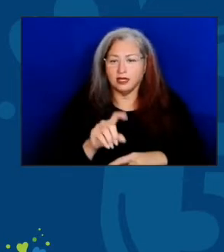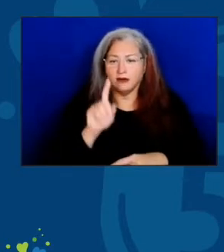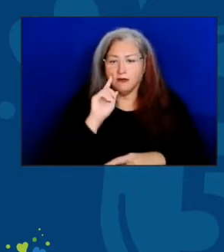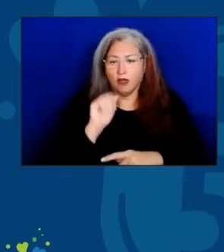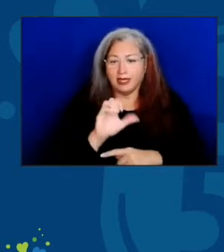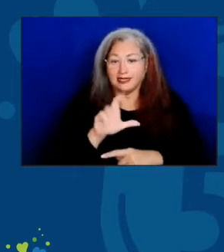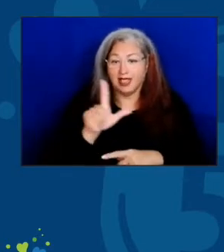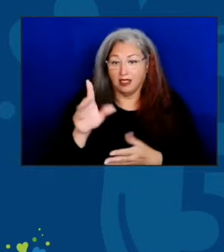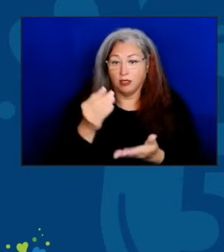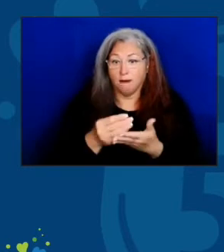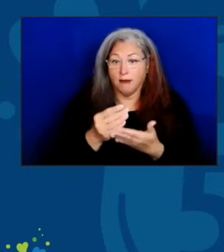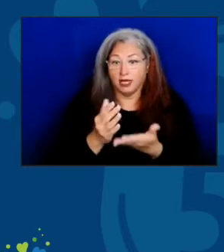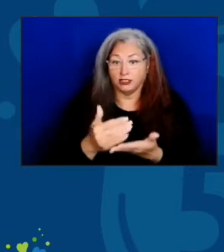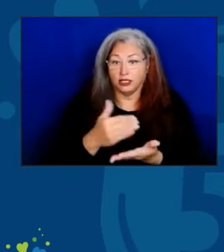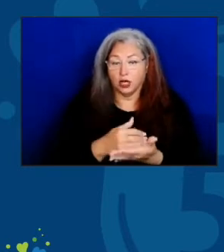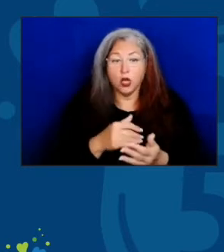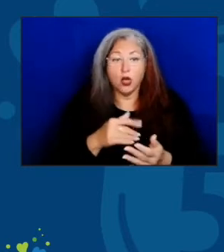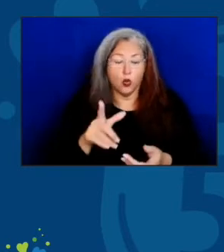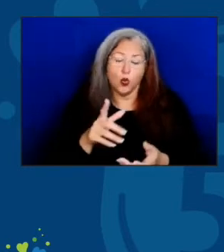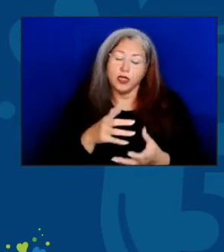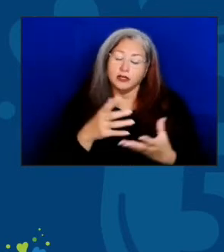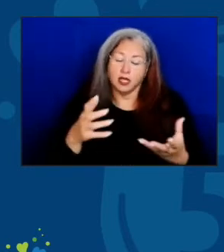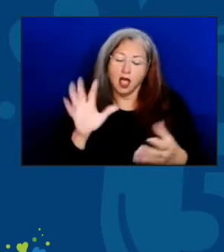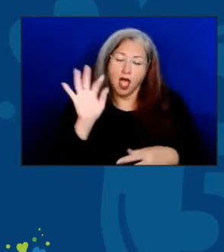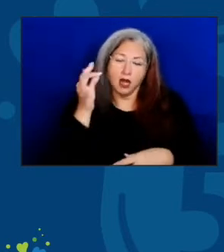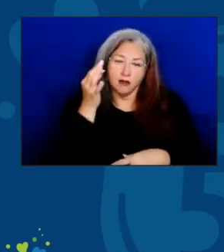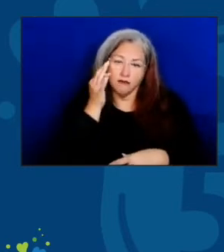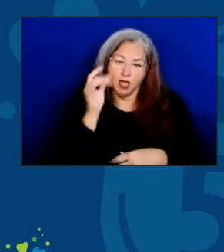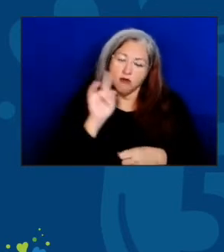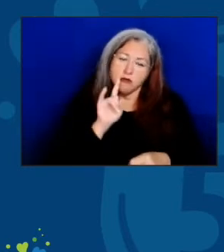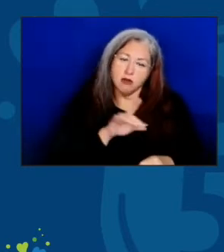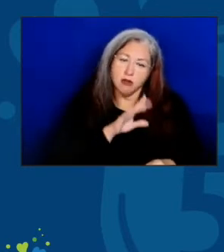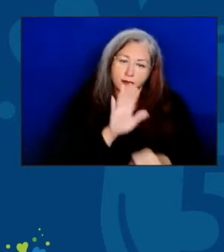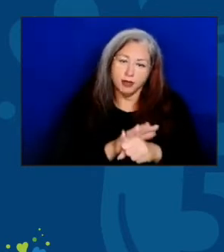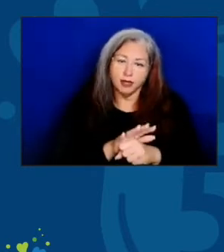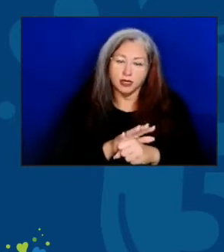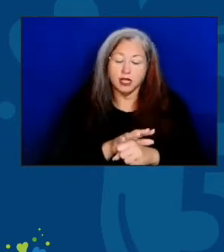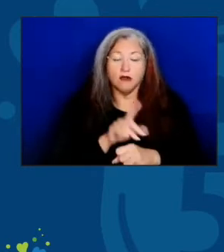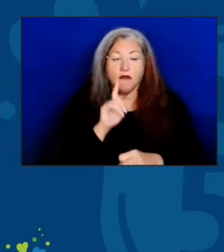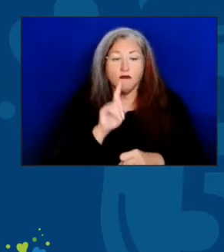Now, that's a strong federal commitment. And to meet the growing need during COVID